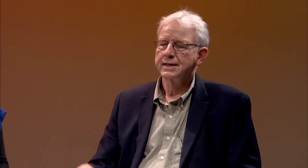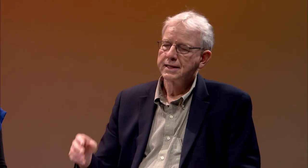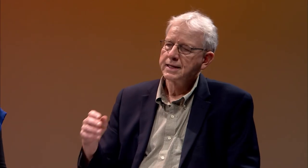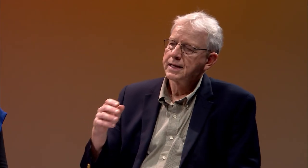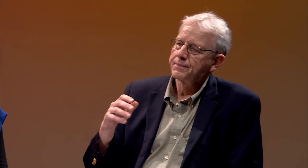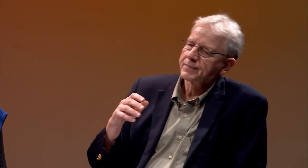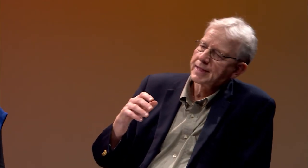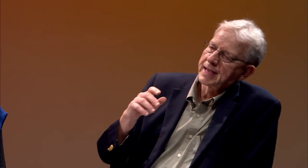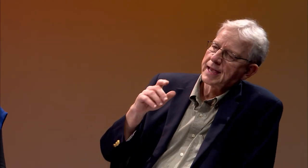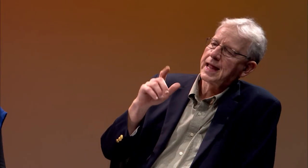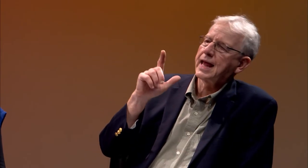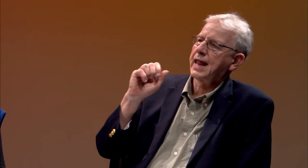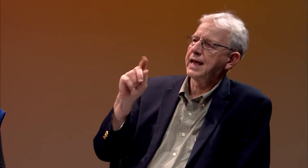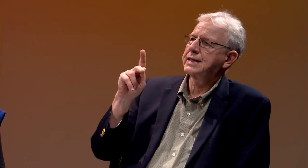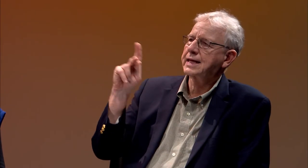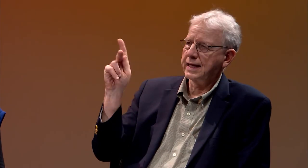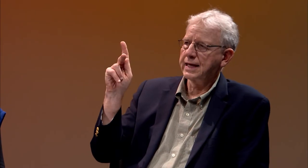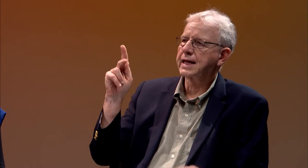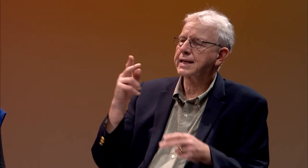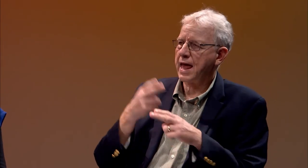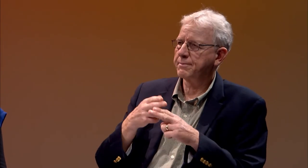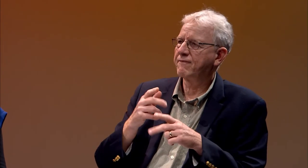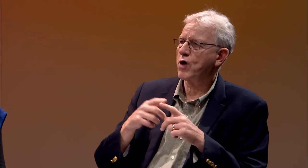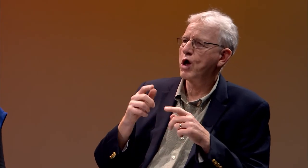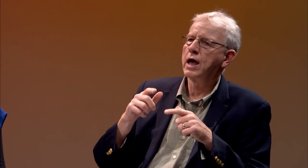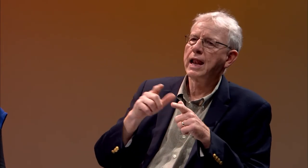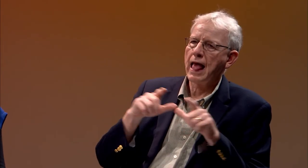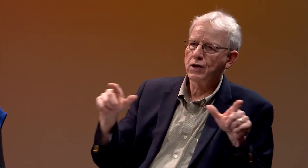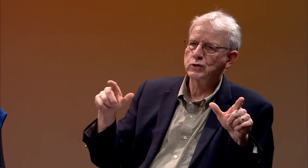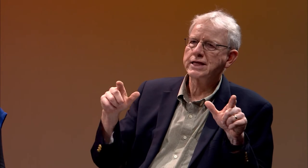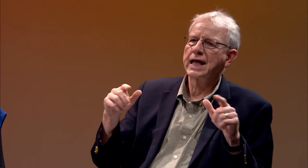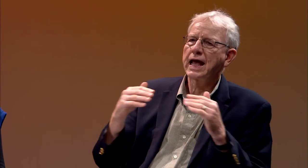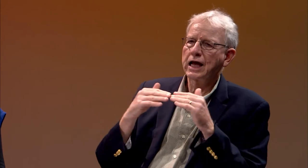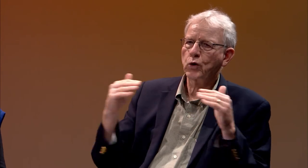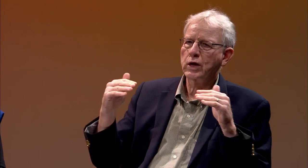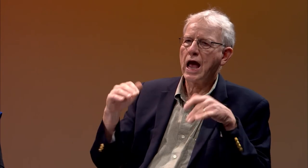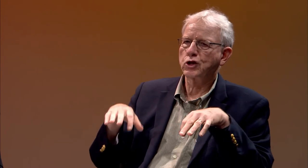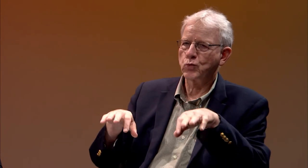[Interpreter] Yes, that's right. Well, LEAD-K stands for